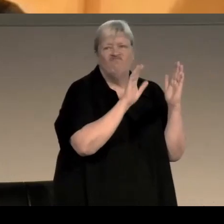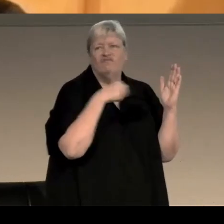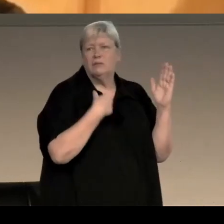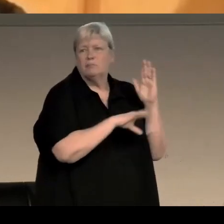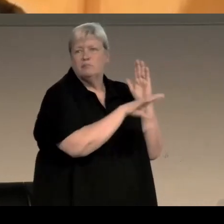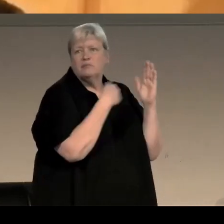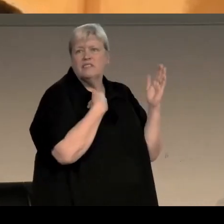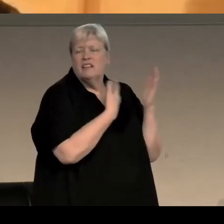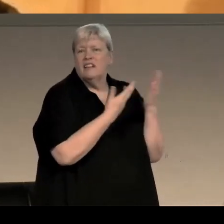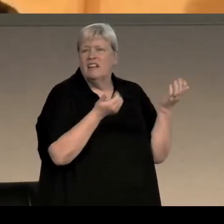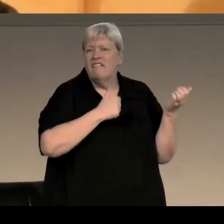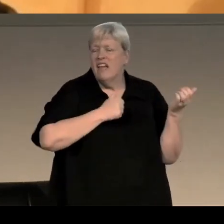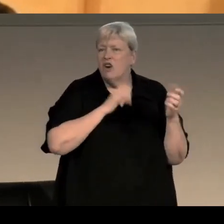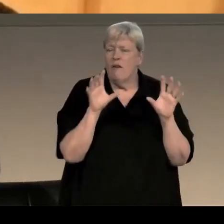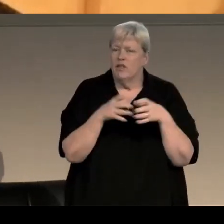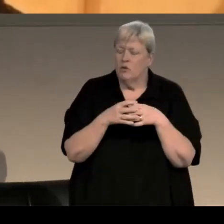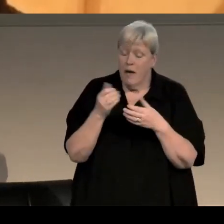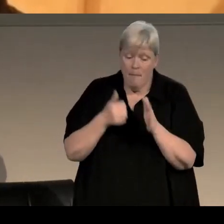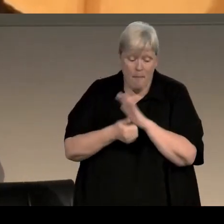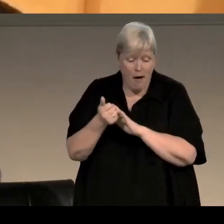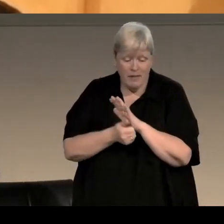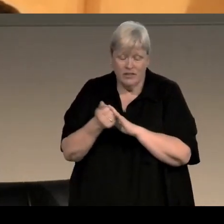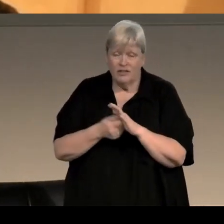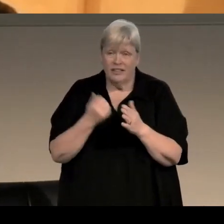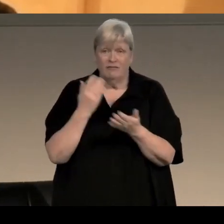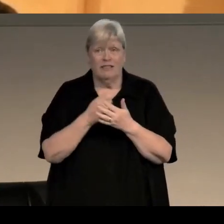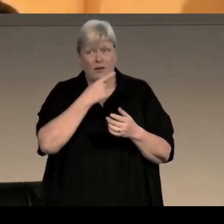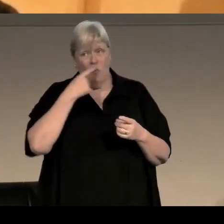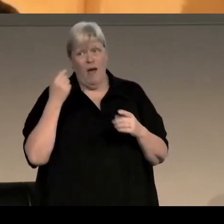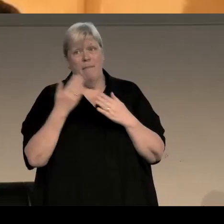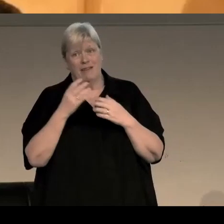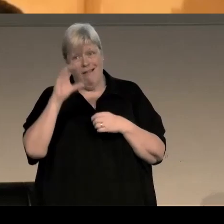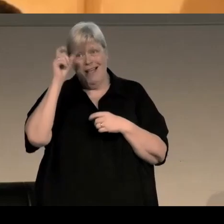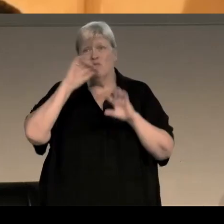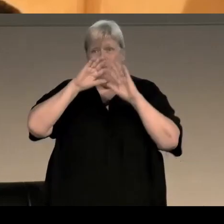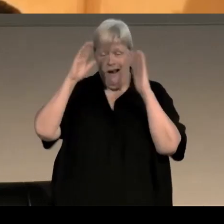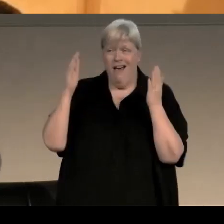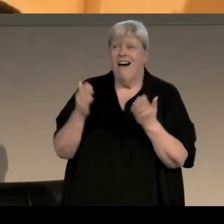favoured group, and publishing is a very white middle class world and it's taken them a long time